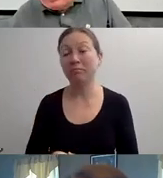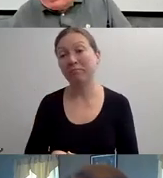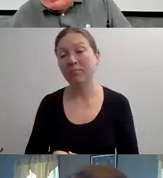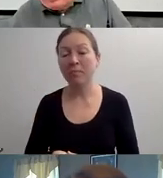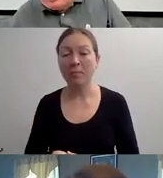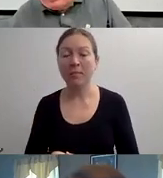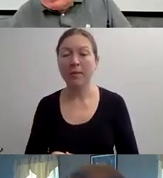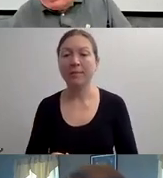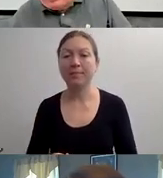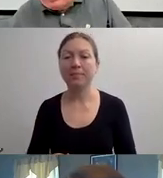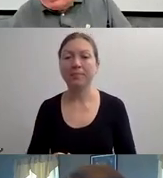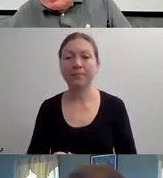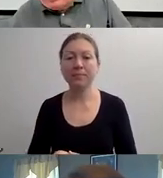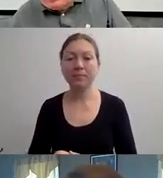"SO WHAT IS THE PROBLEM?